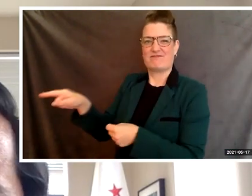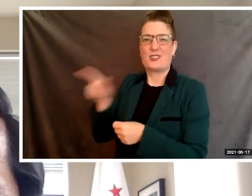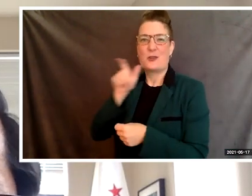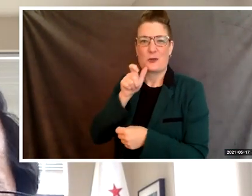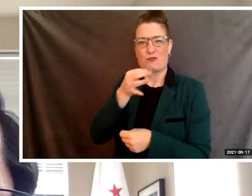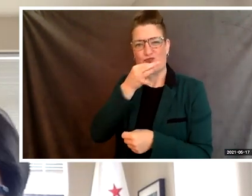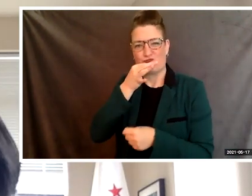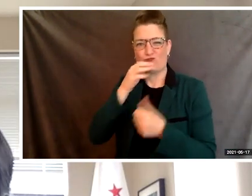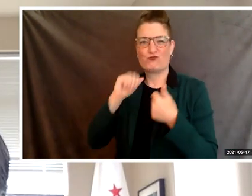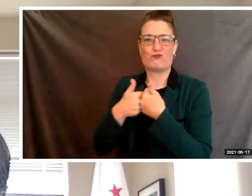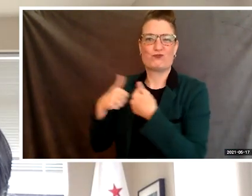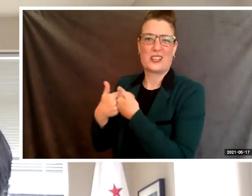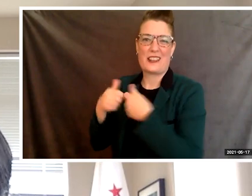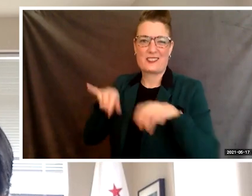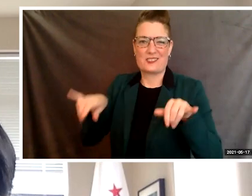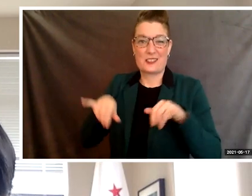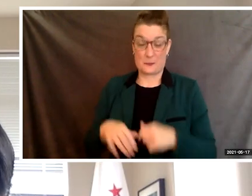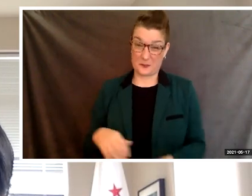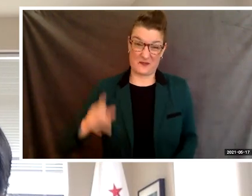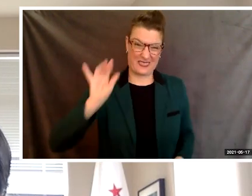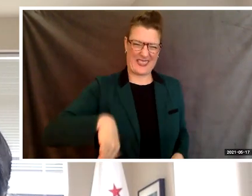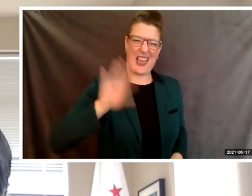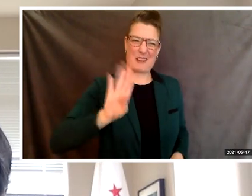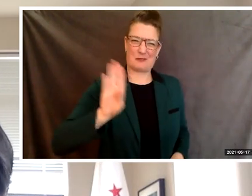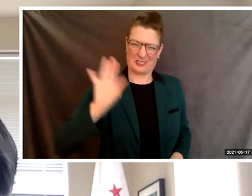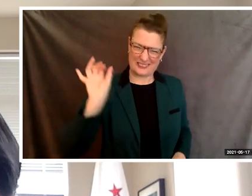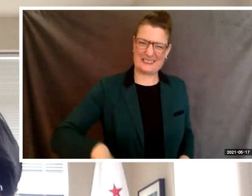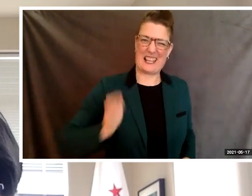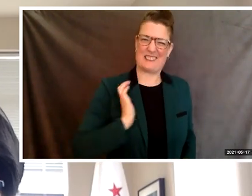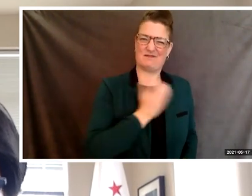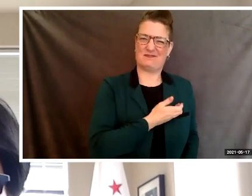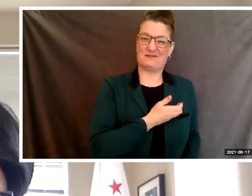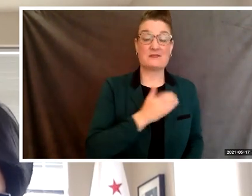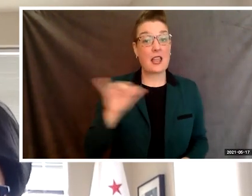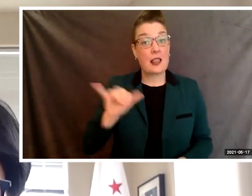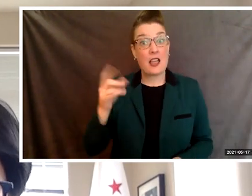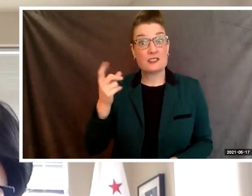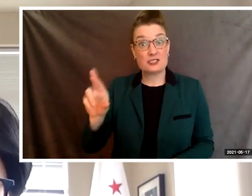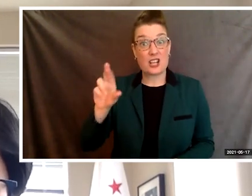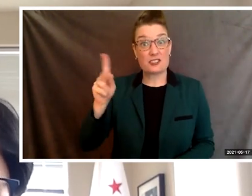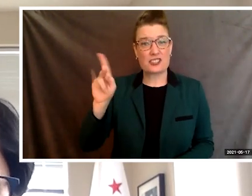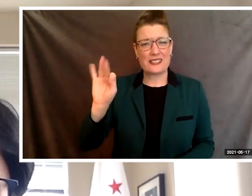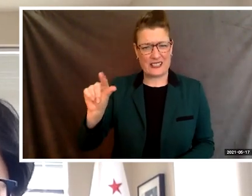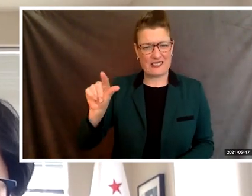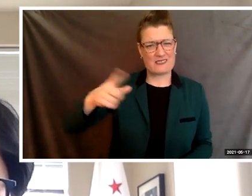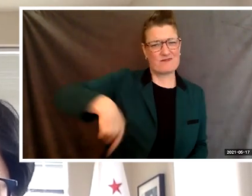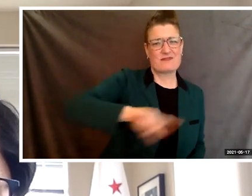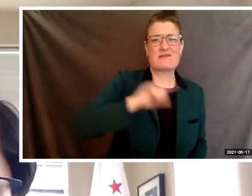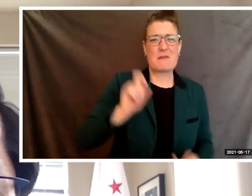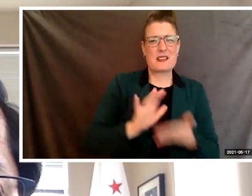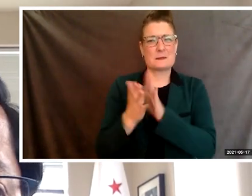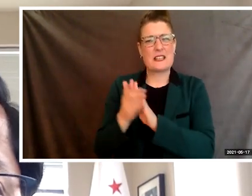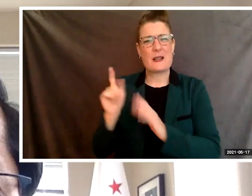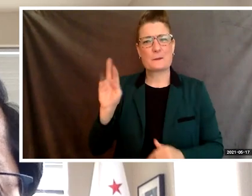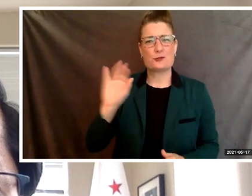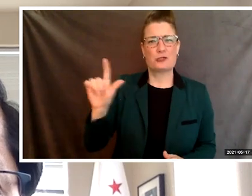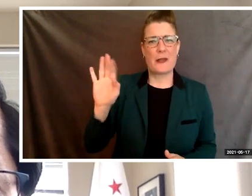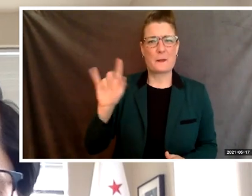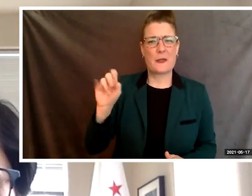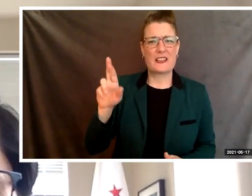and like Dr. King, we must also be trailblazers for justice and social change. You're graduating from a place known